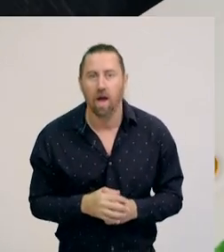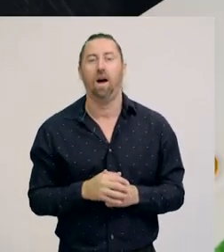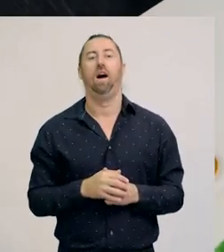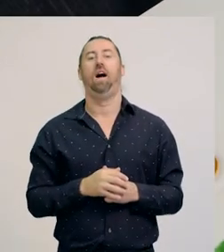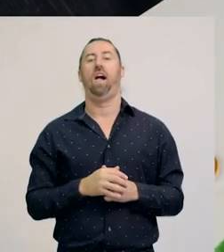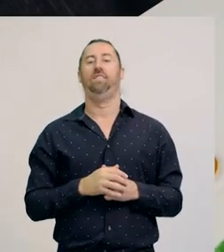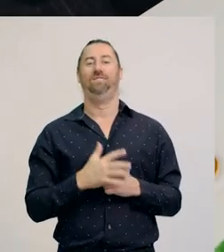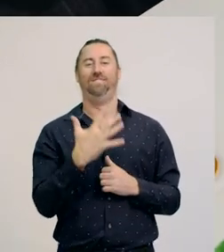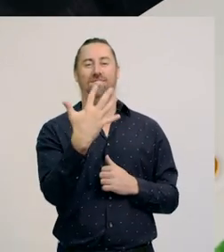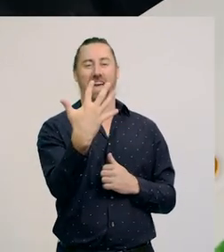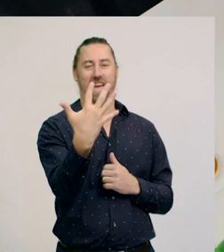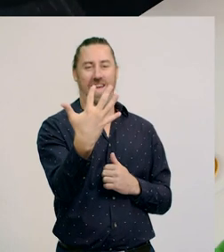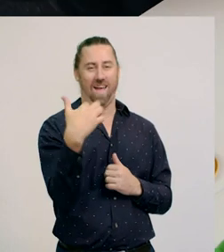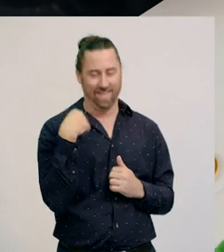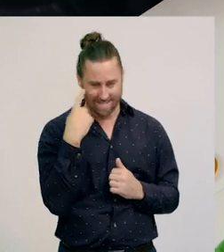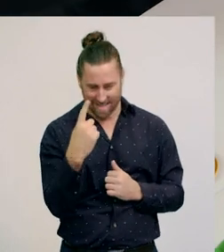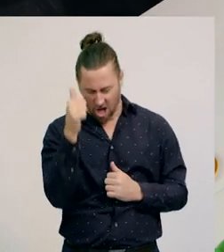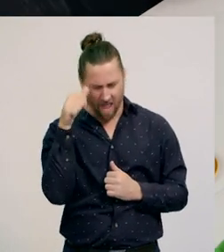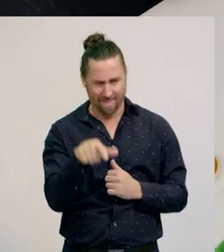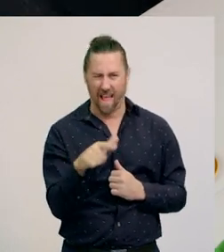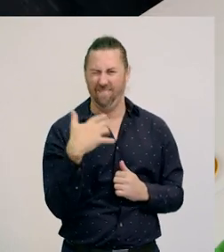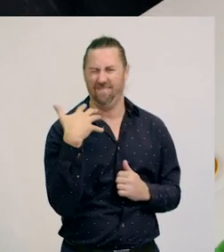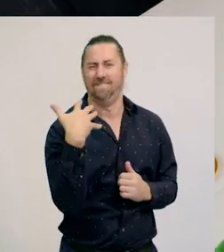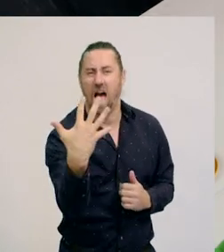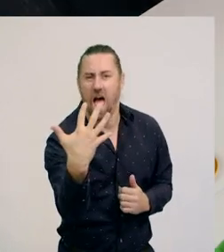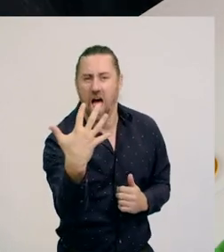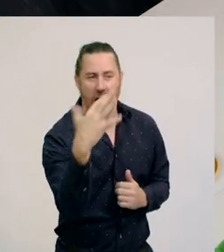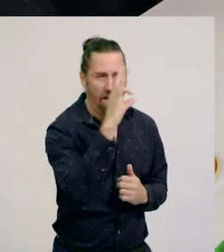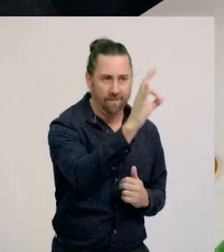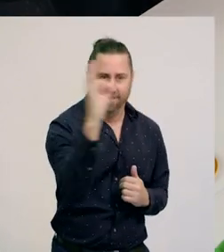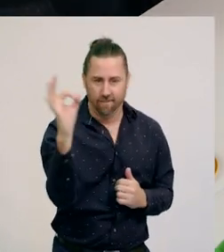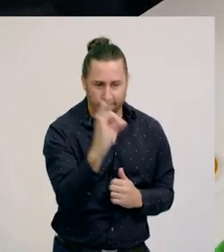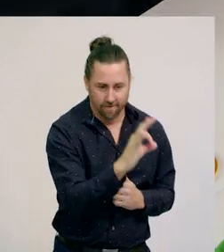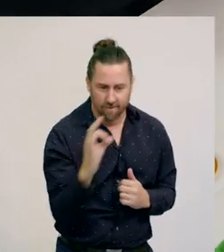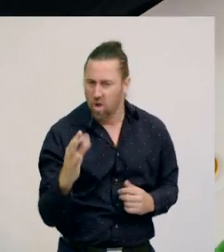Five! I can see straightaway that there are five dots without needing to count.